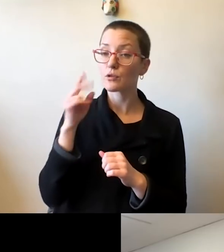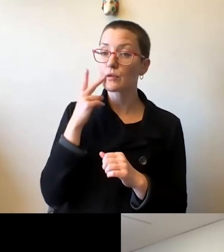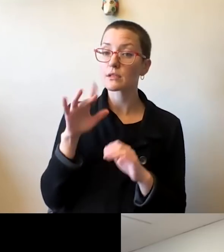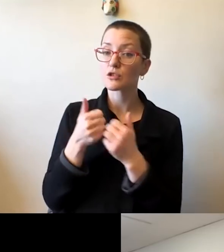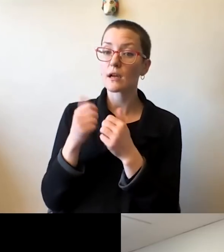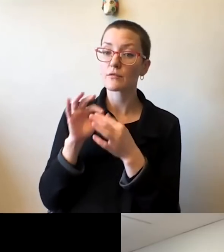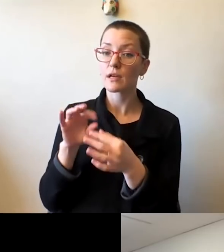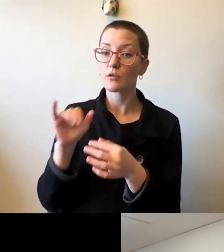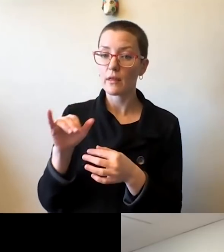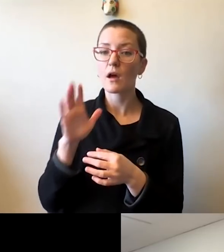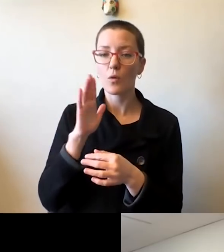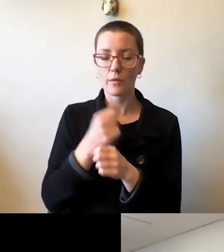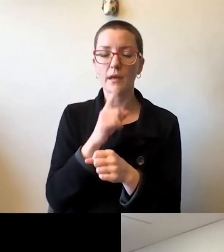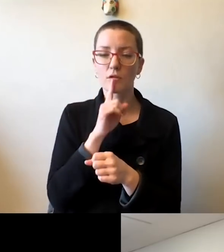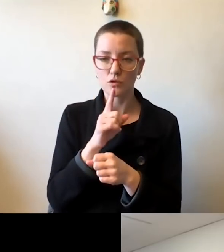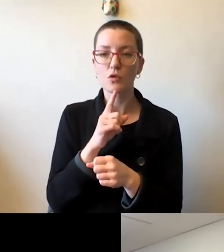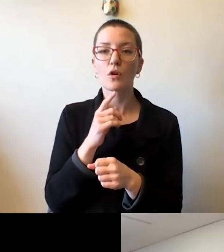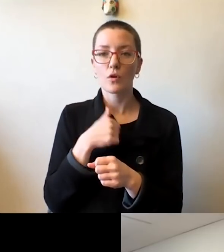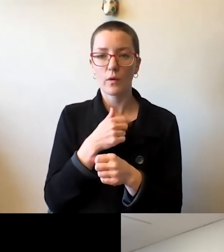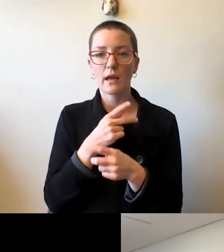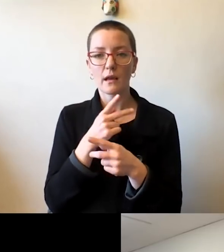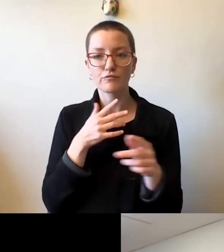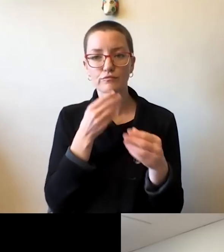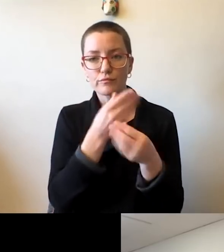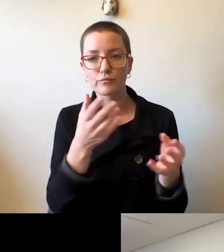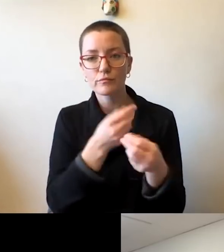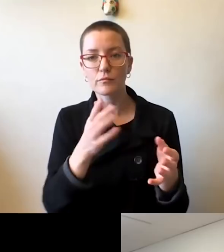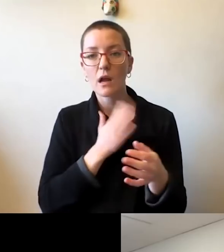that we keep our international students updated as this information becomes available.